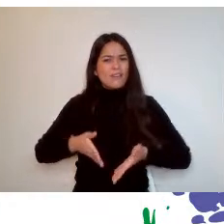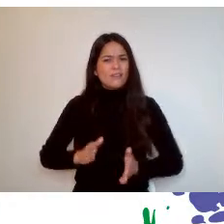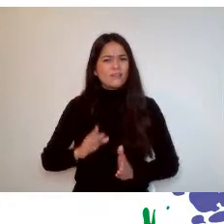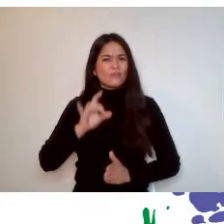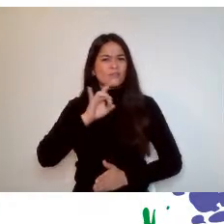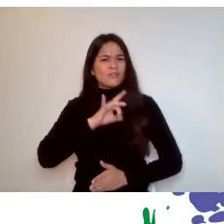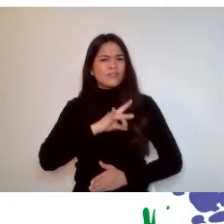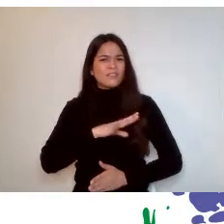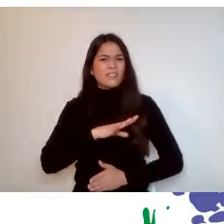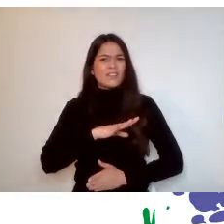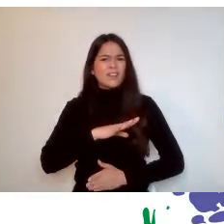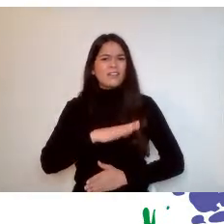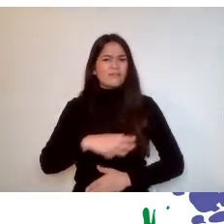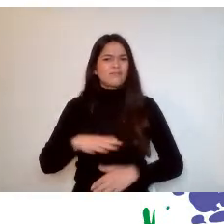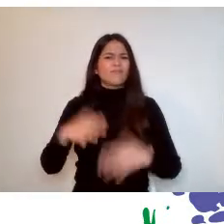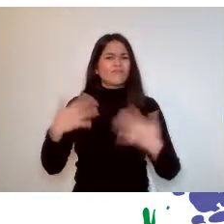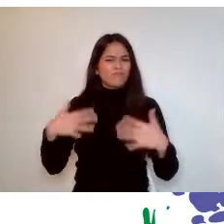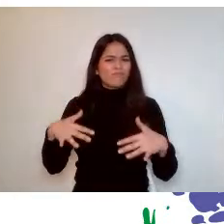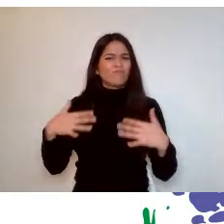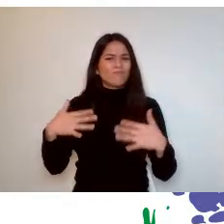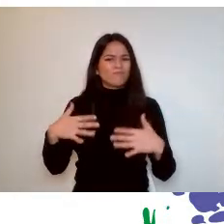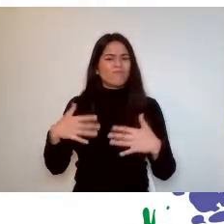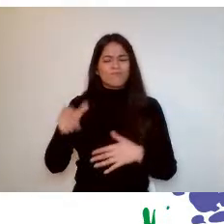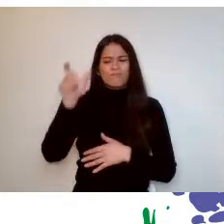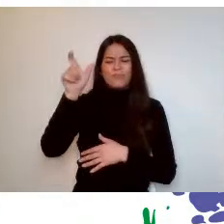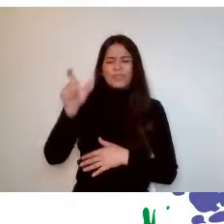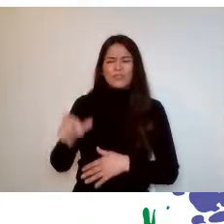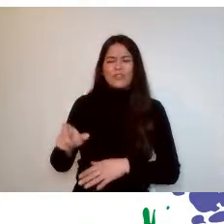A true Chilean of the world.